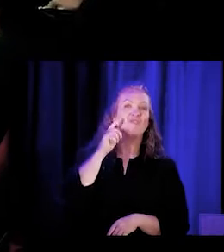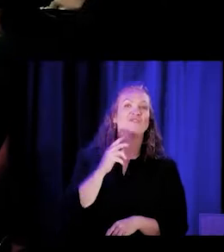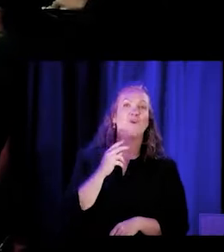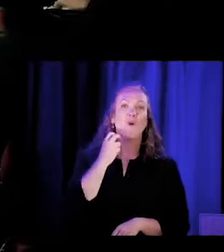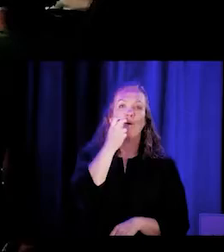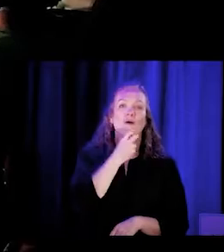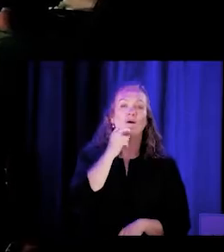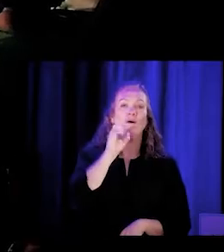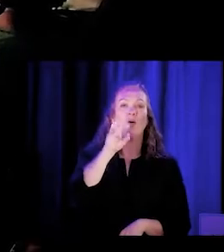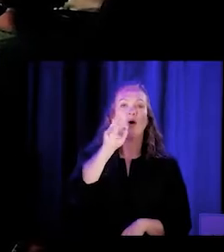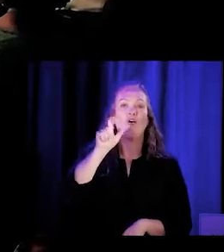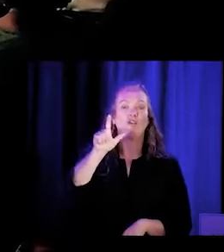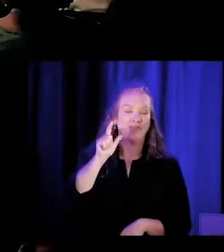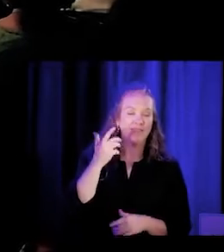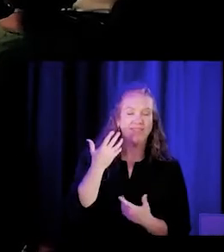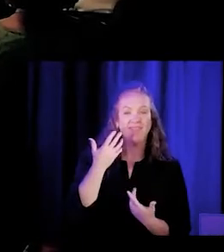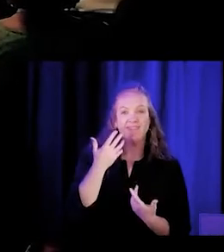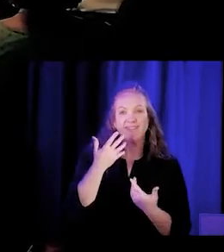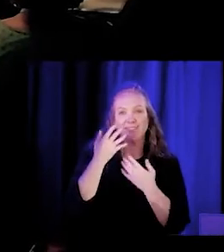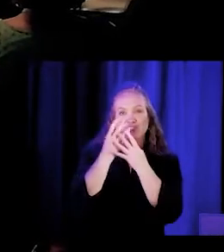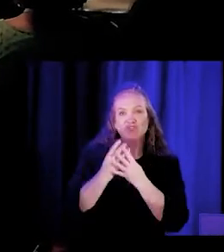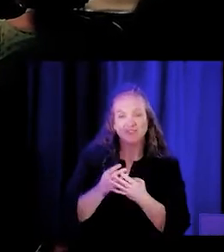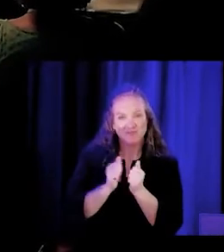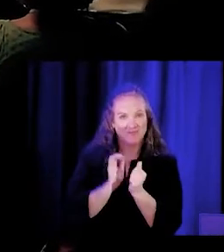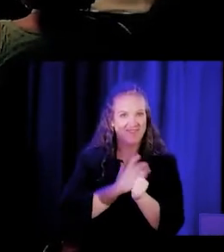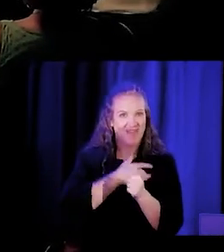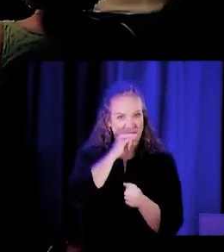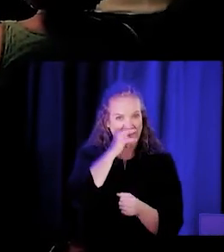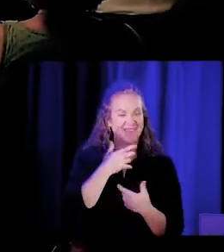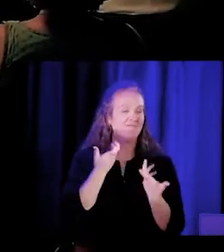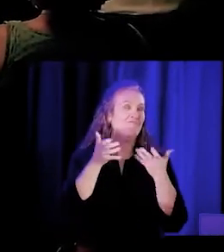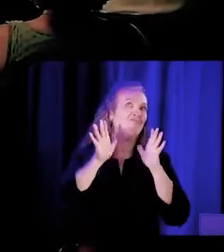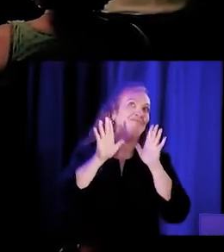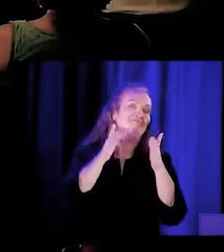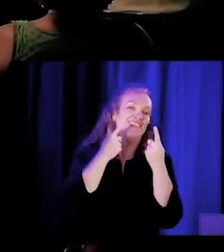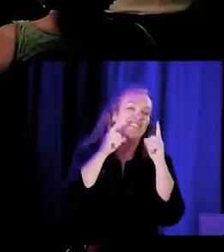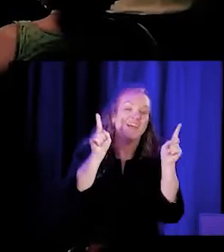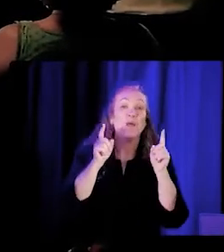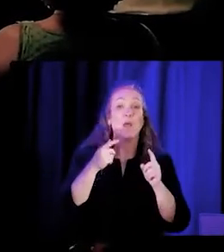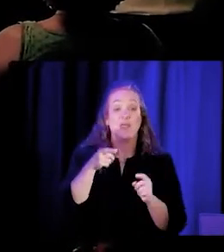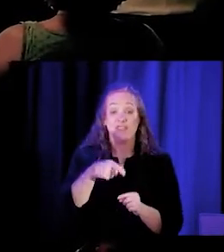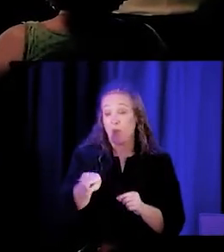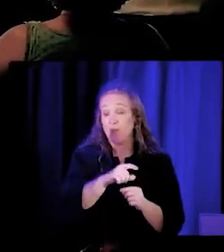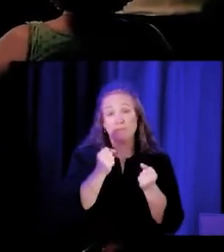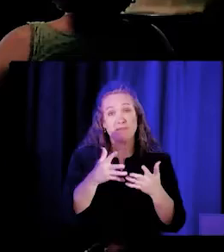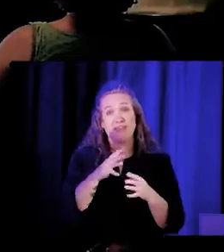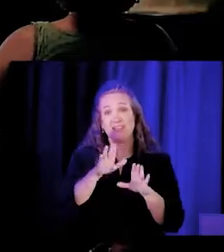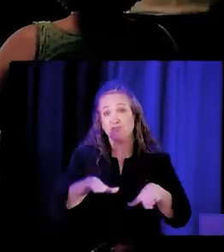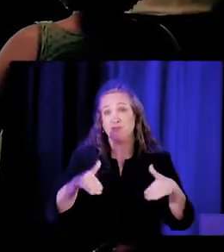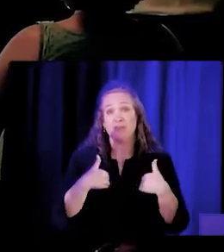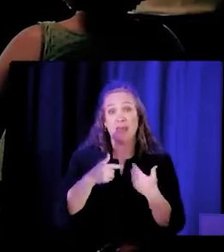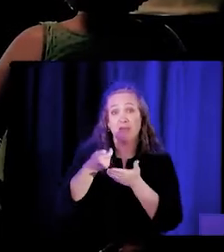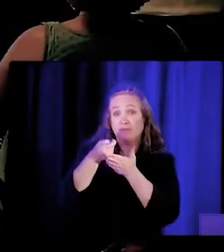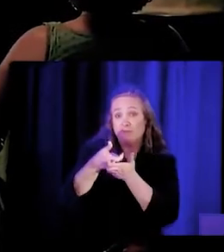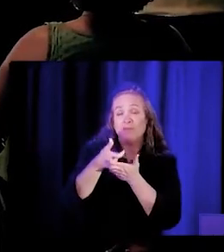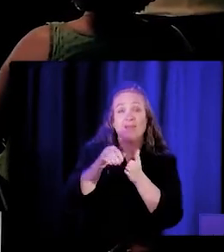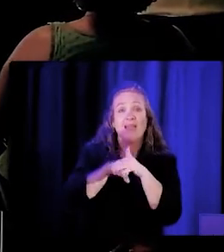And they were often really successful in doing that work where we had very little access to dental care for our Medi-Cal patients.